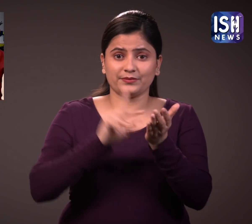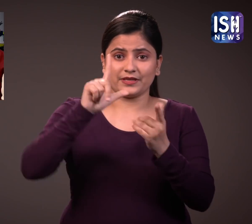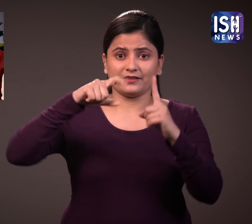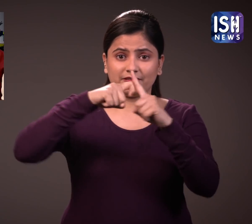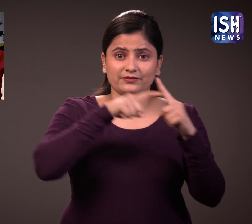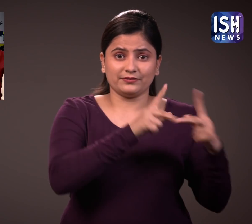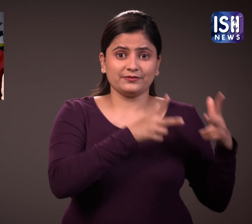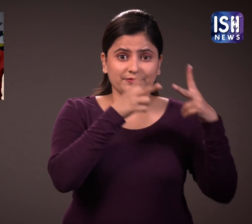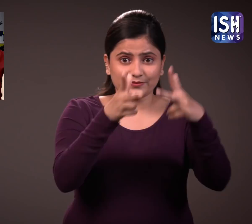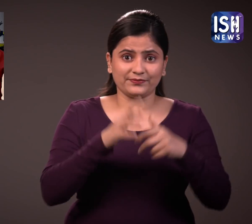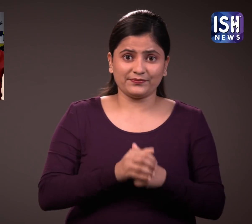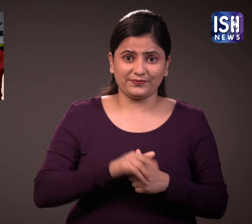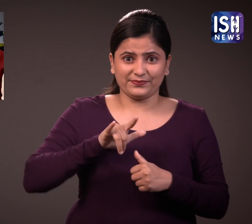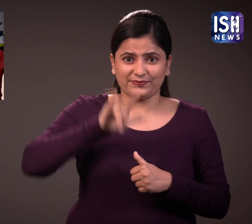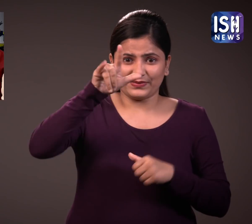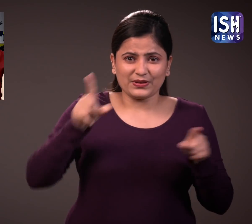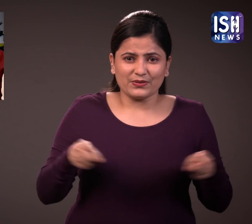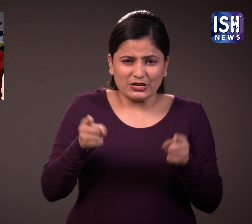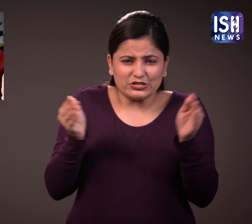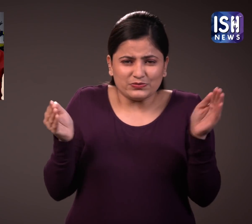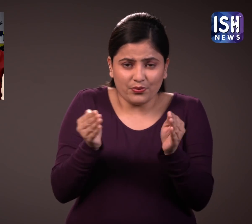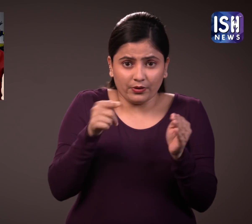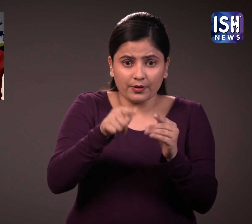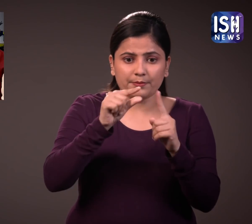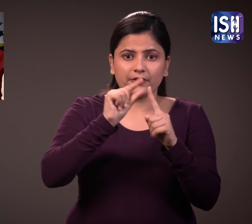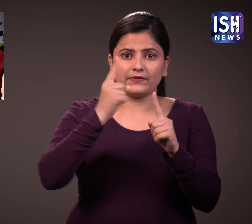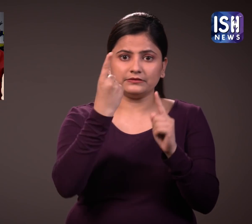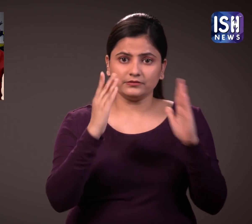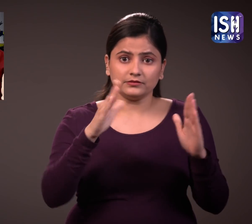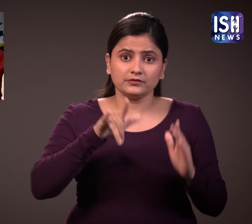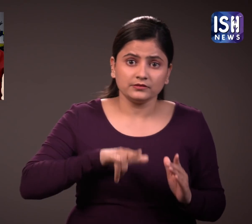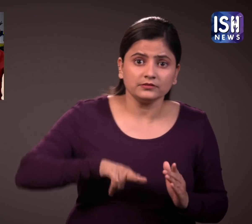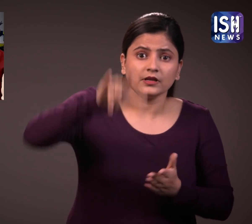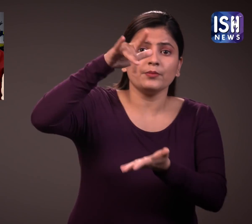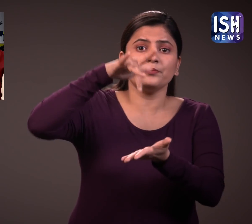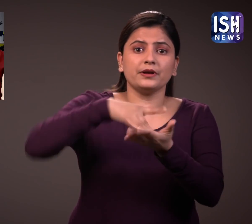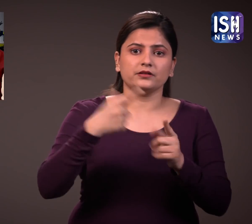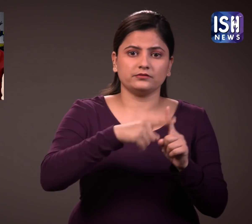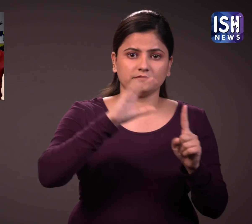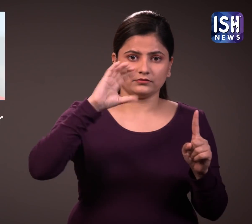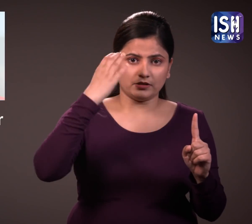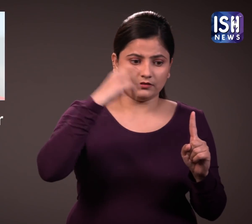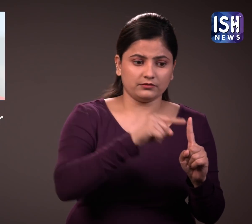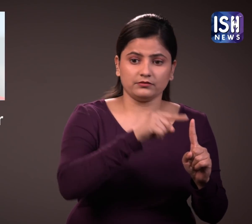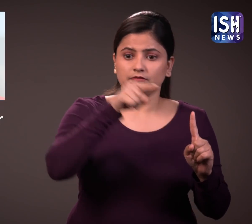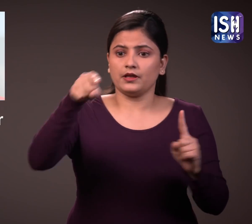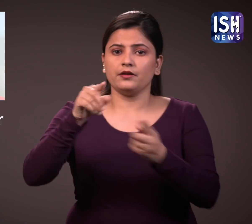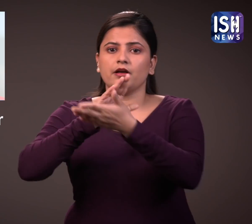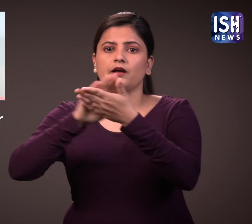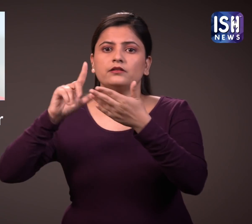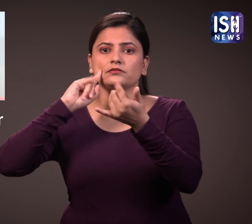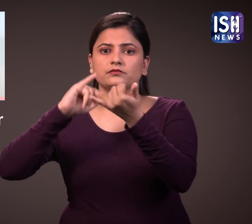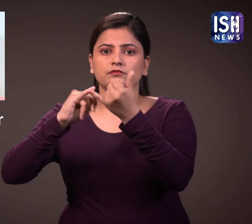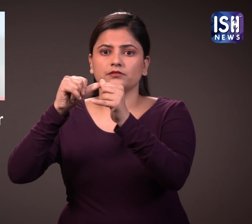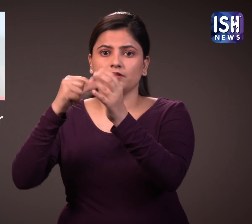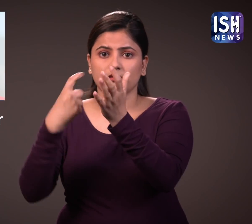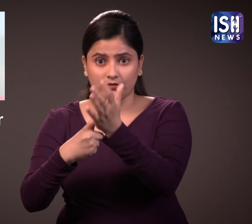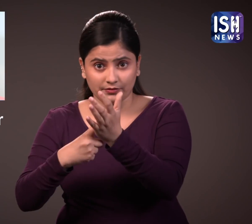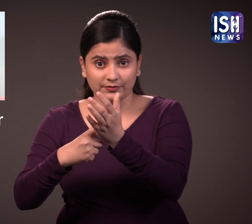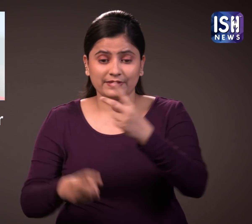The Chief Minister also revealed that the first phase the Air Taxi services were launched from Chandigarh to Hisar.